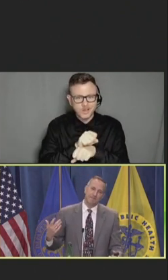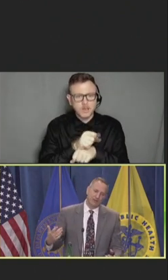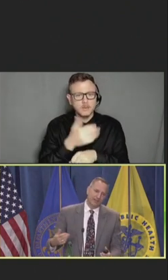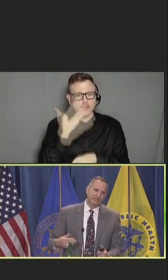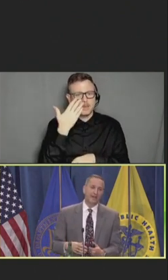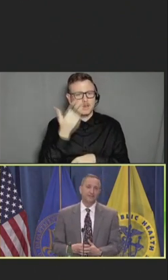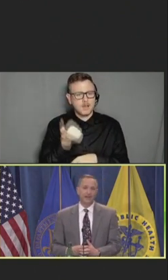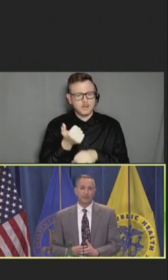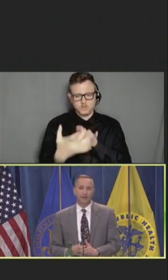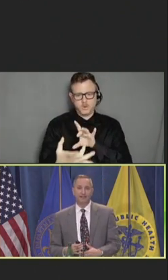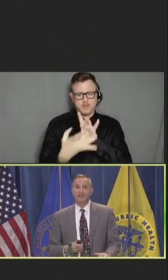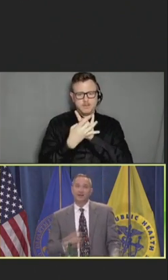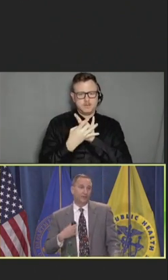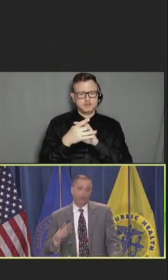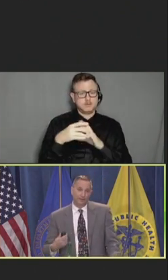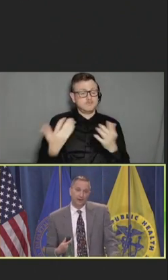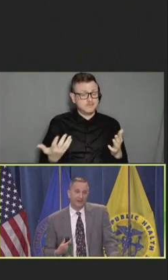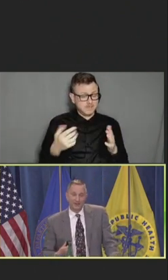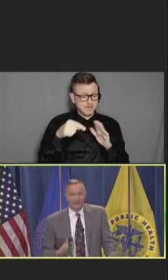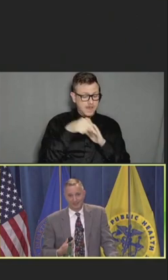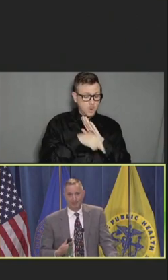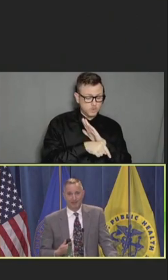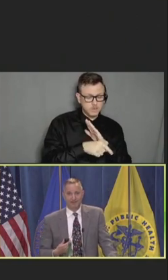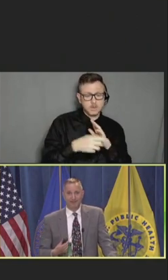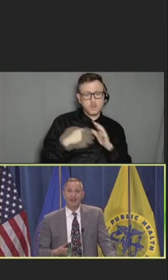The only downside was we were pretty good at this message.